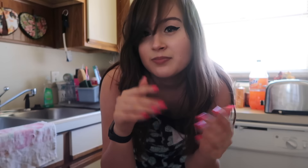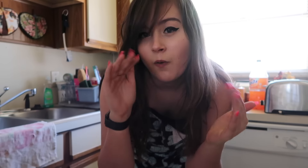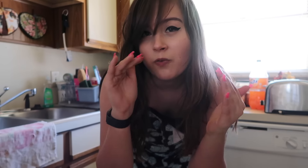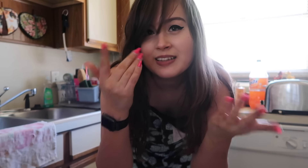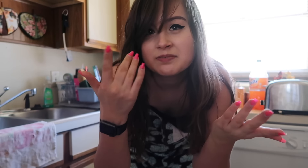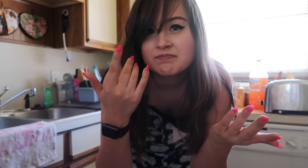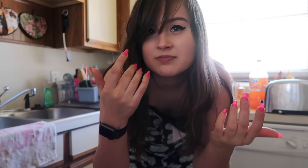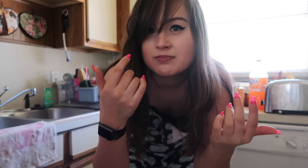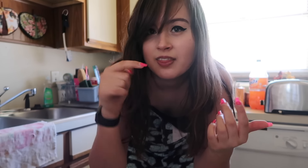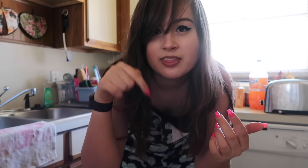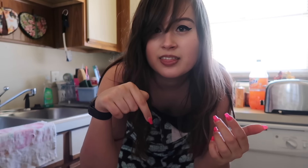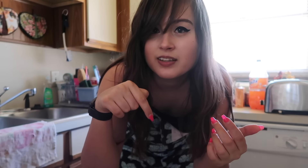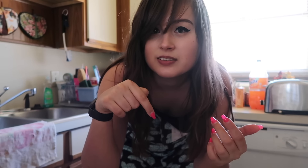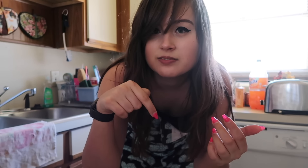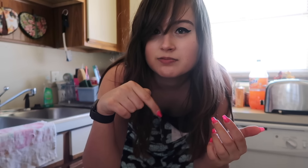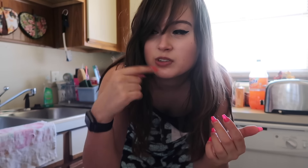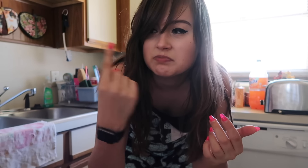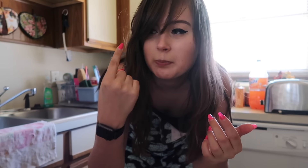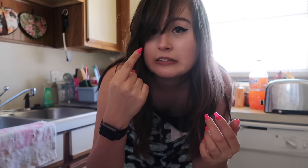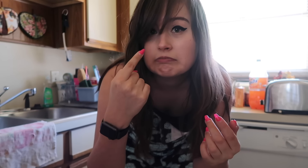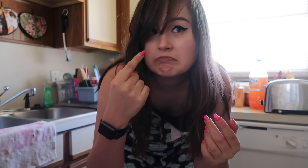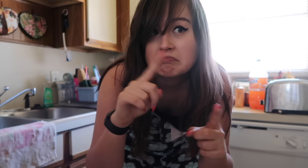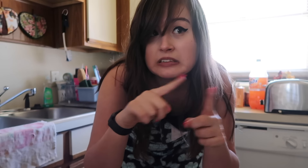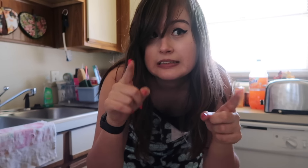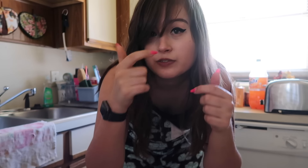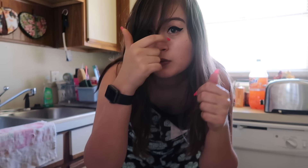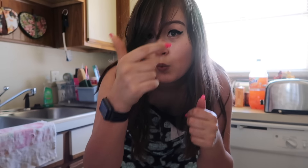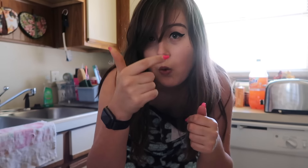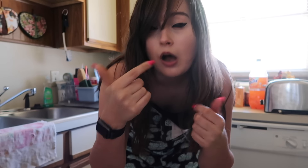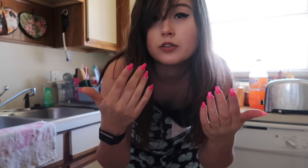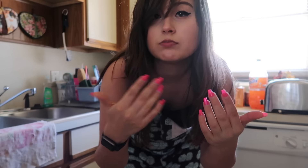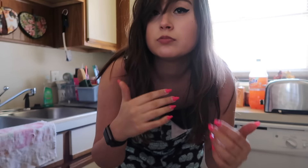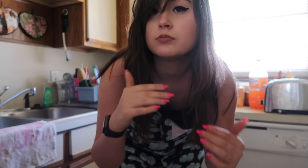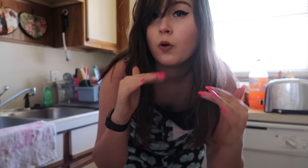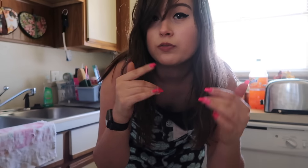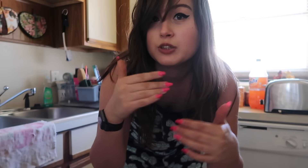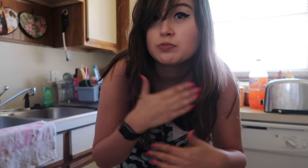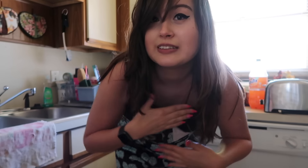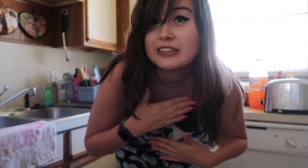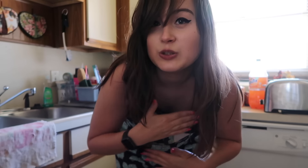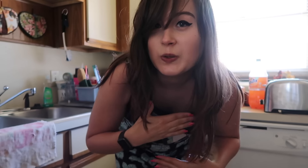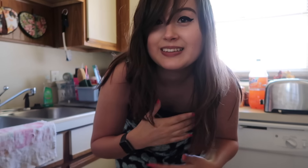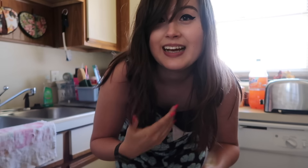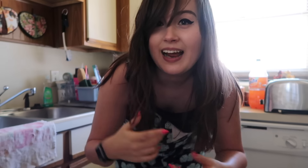Hopefully, this was something different to watch. I hope you enjoyed it.